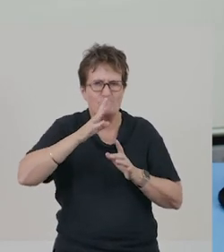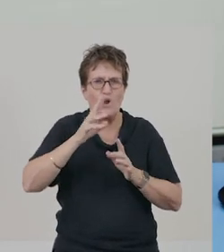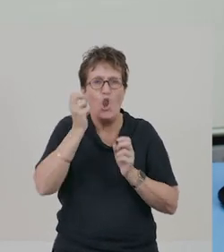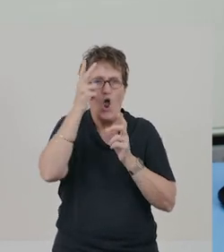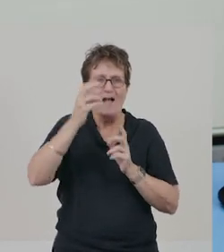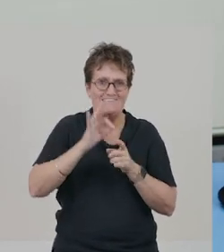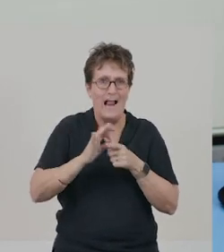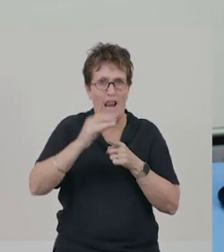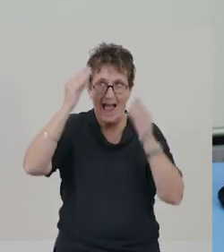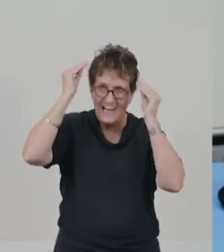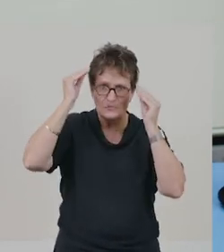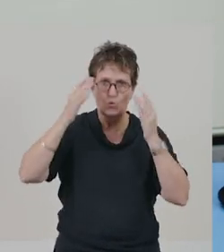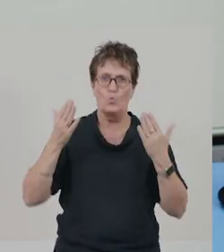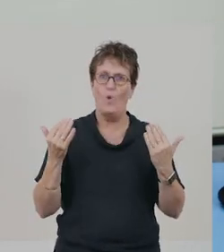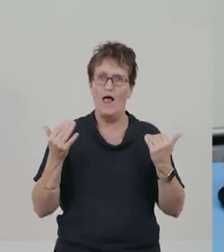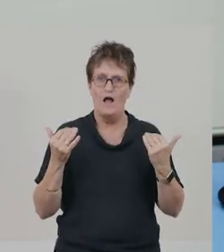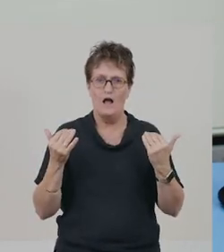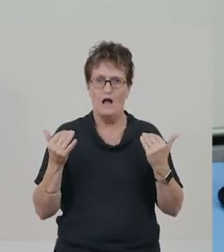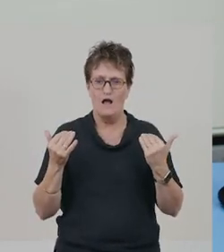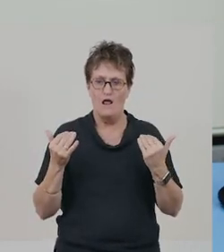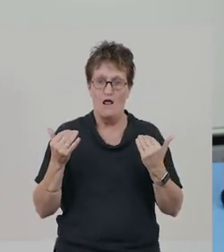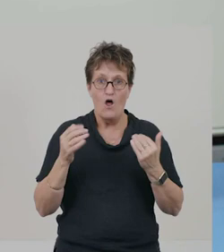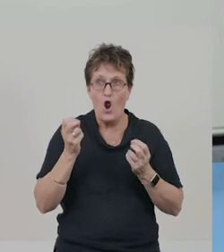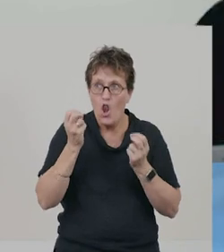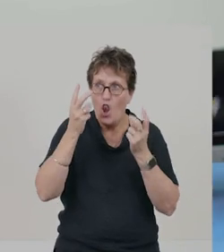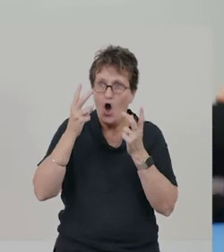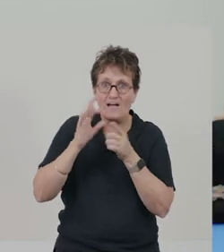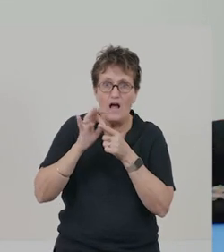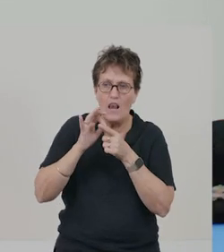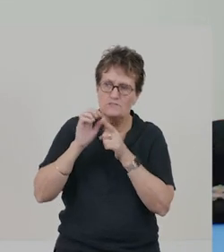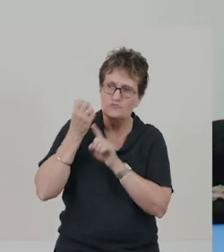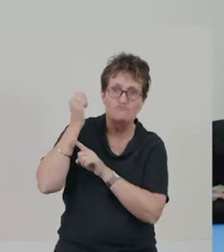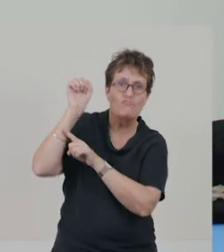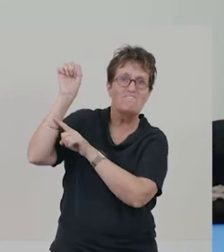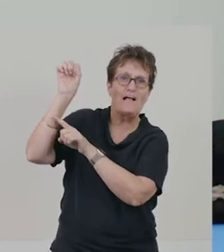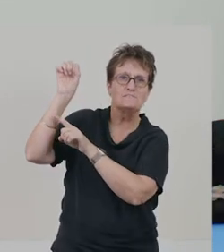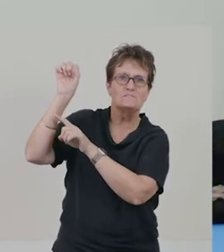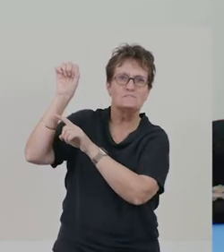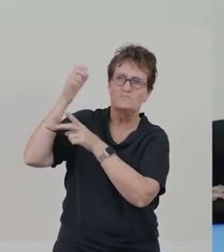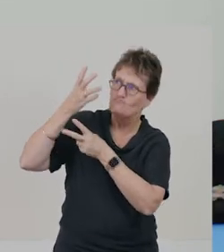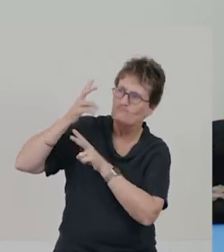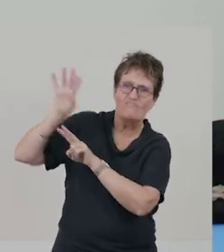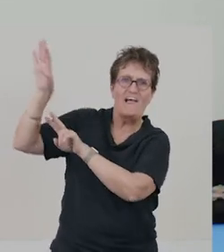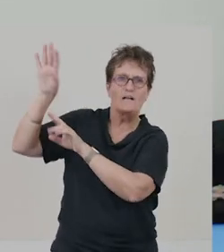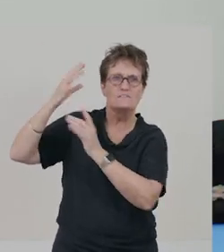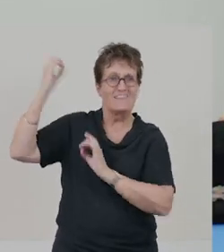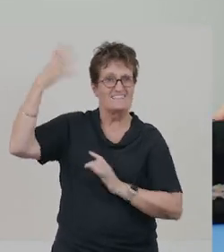This hat’s always cooler. Light colours reflect the Sun, and they reflect the heat away.